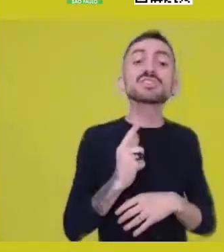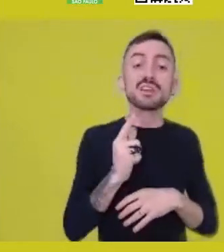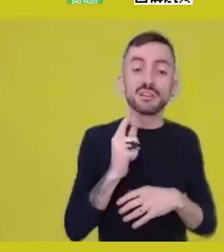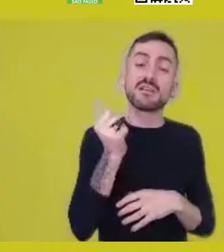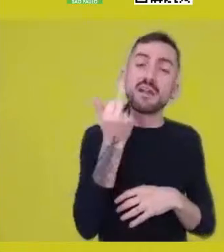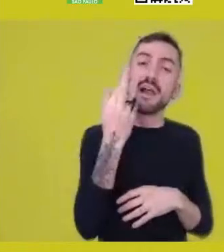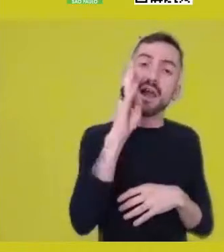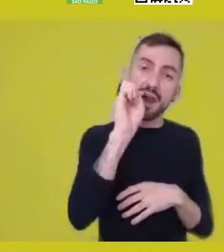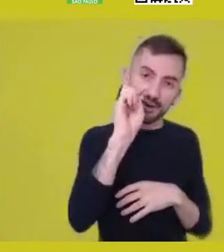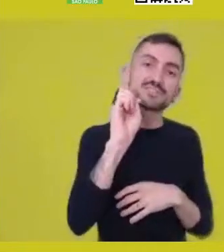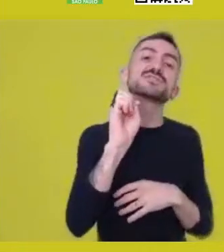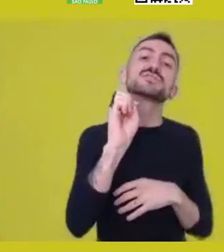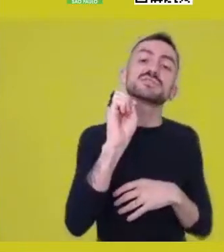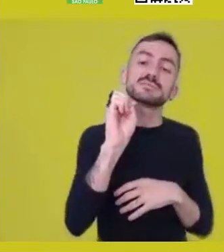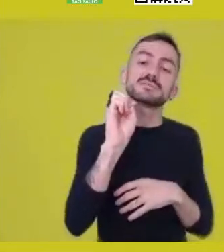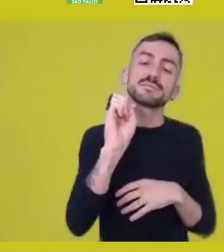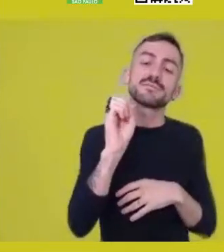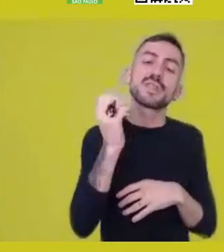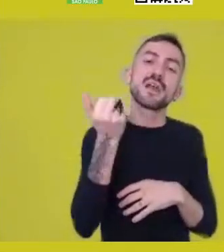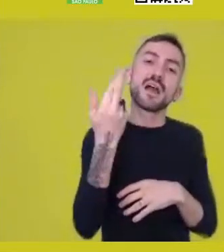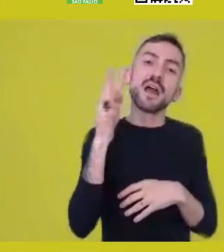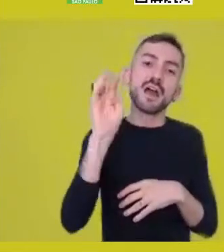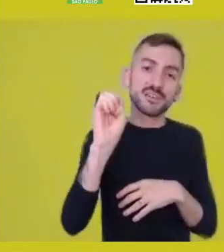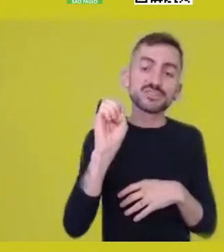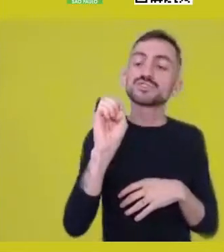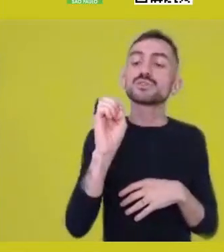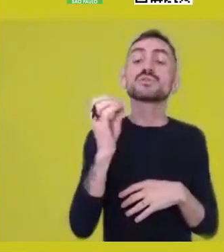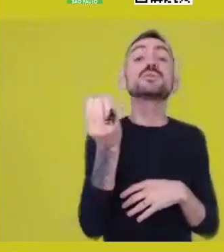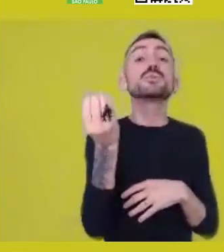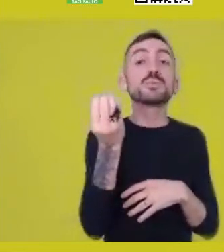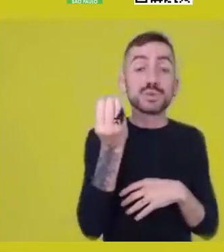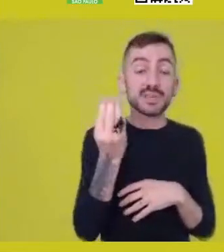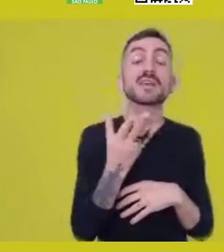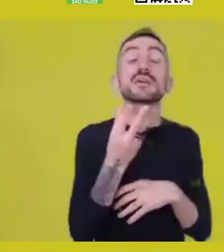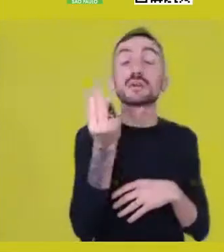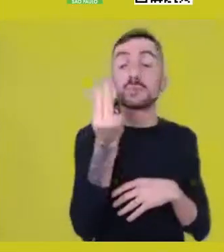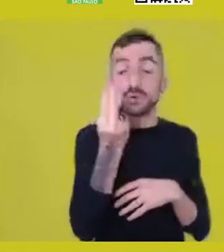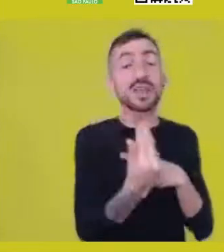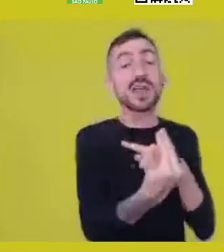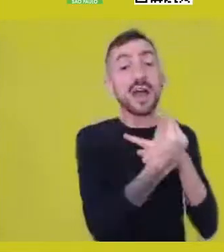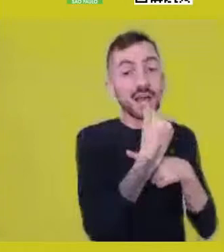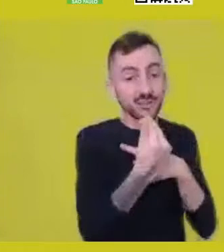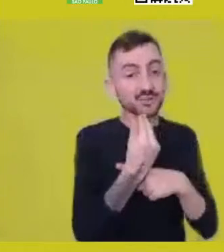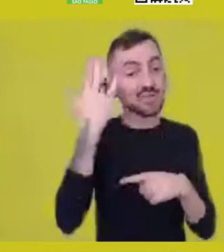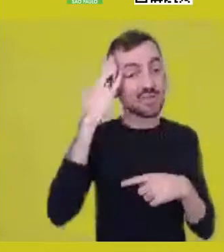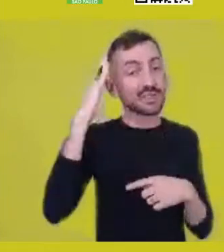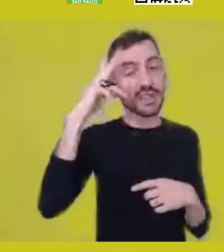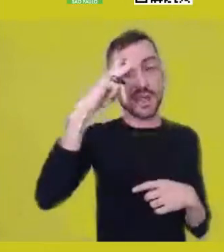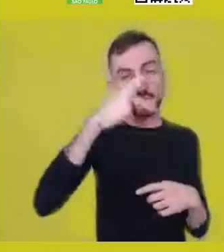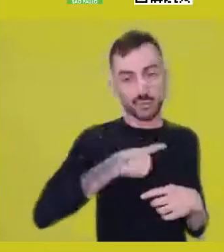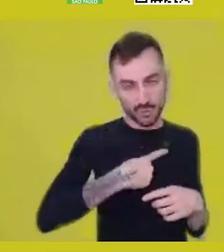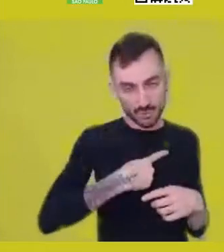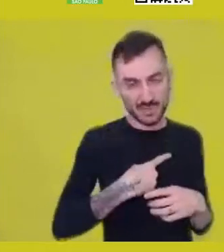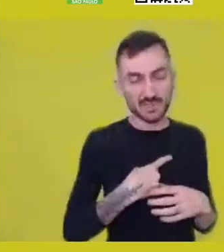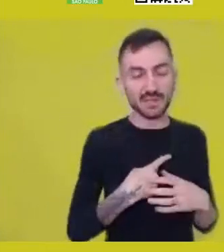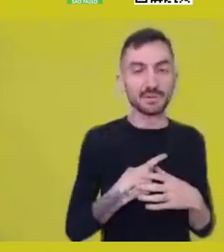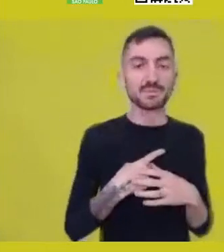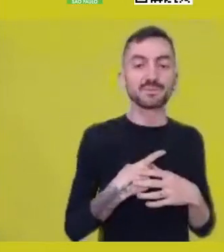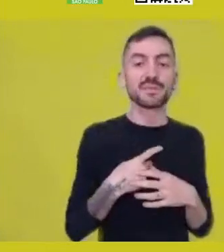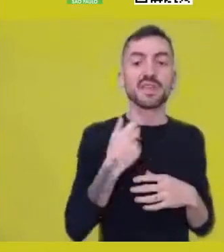knowing art as mentor of this autonomy, art as self-cure,